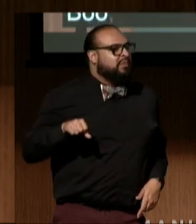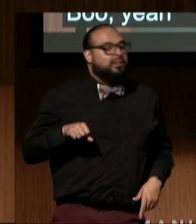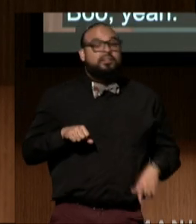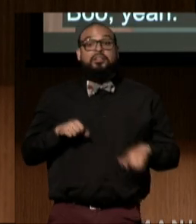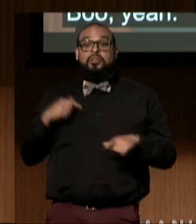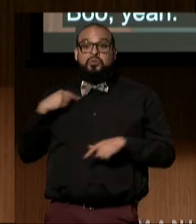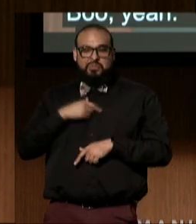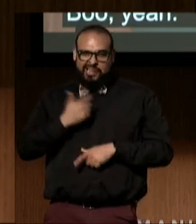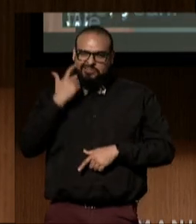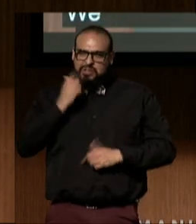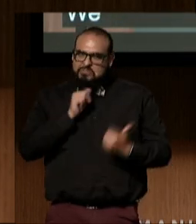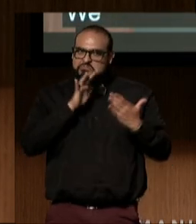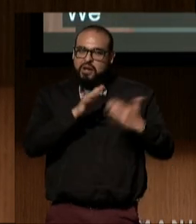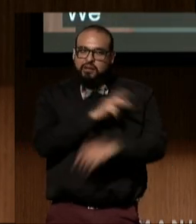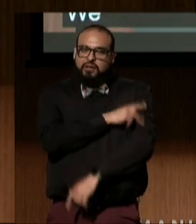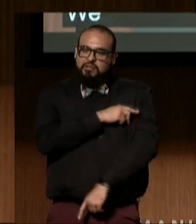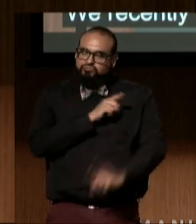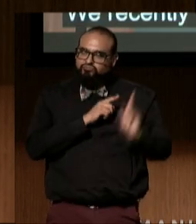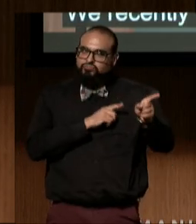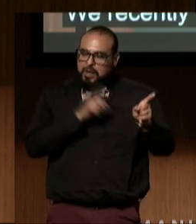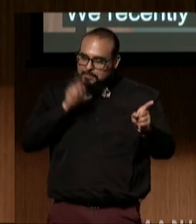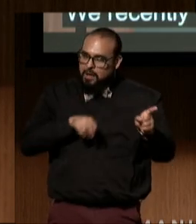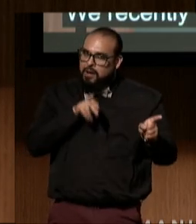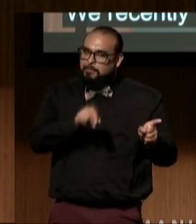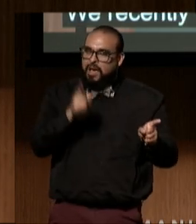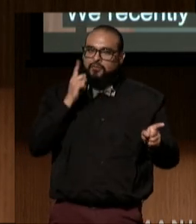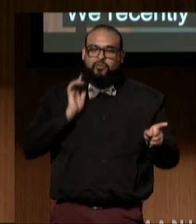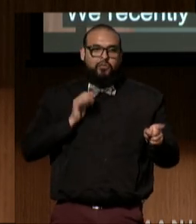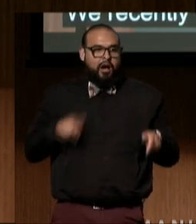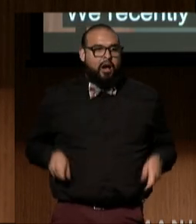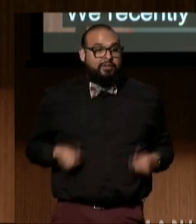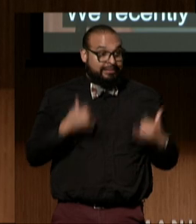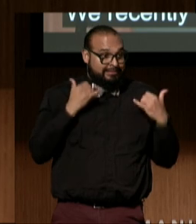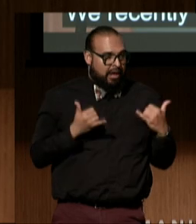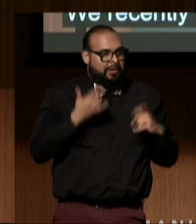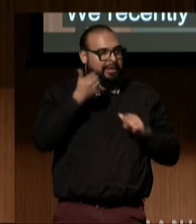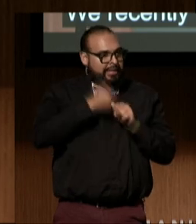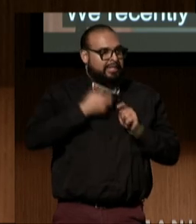to pay for our client's wheelchair now and every five years.